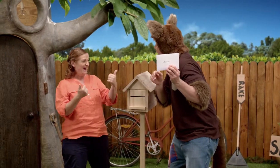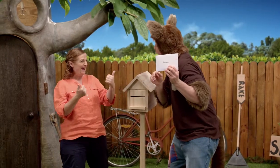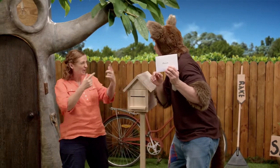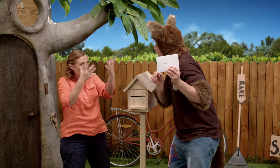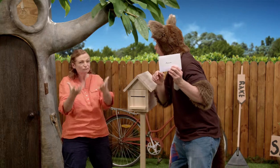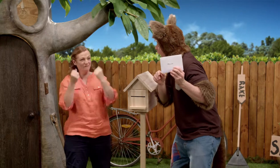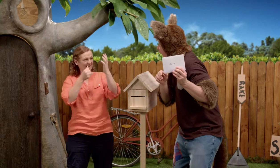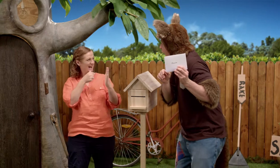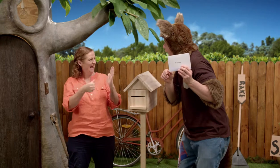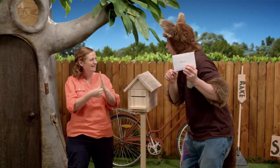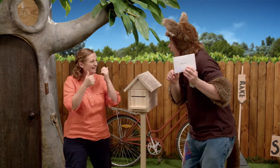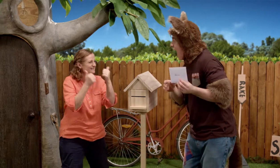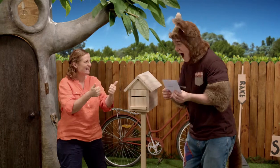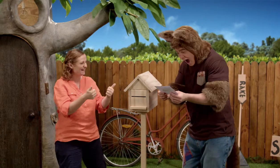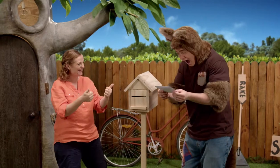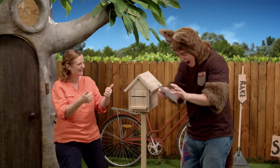Yes, you've got a letter!